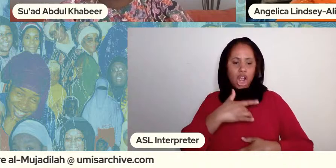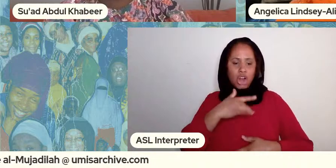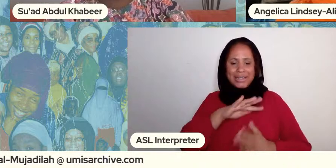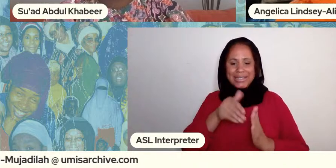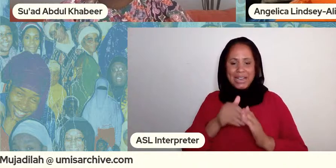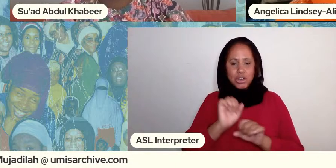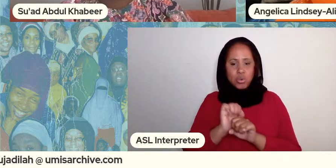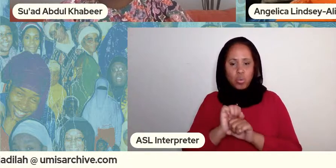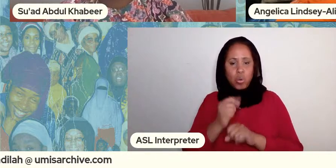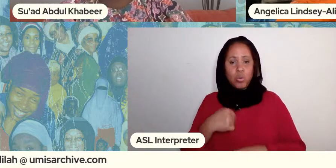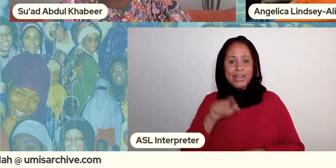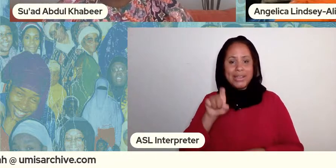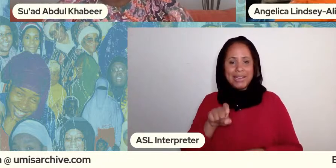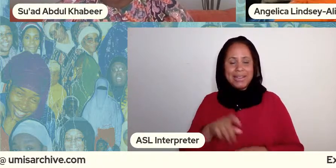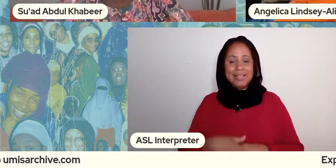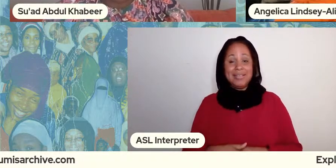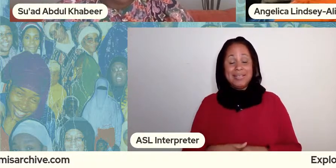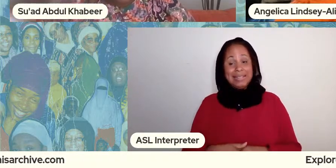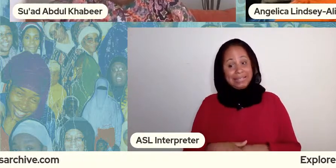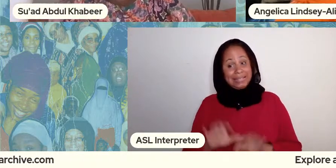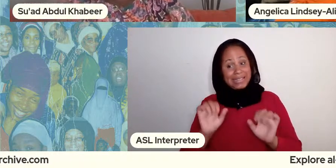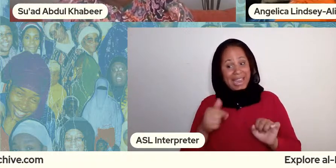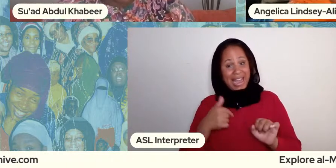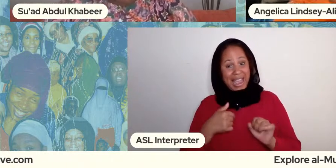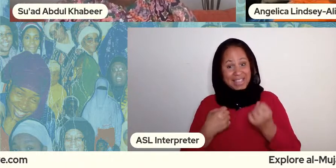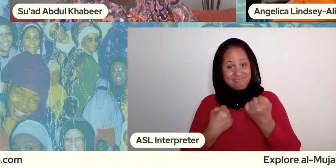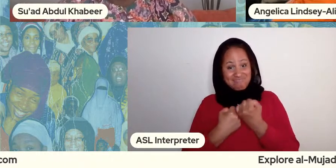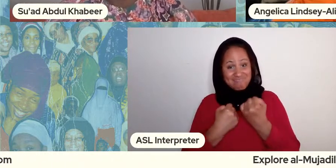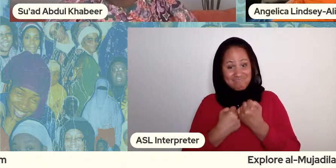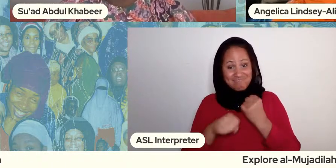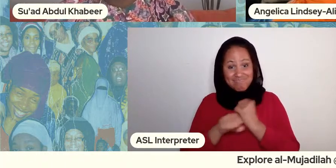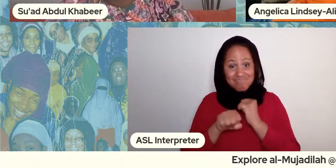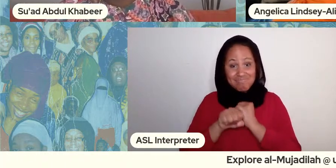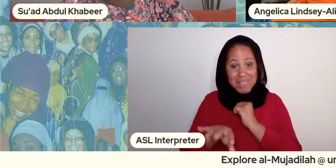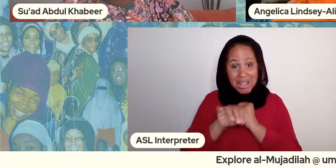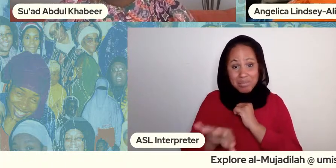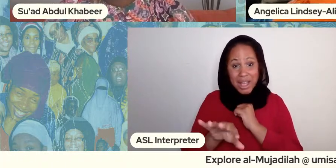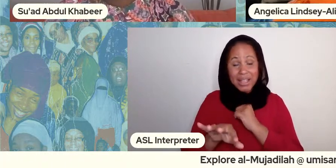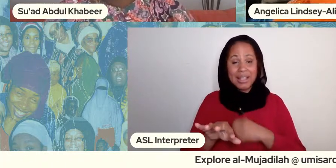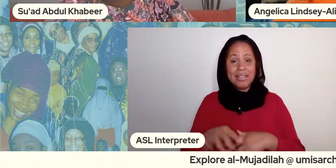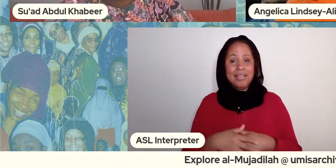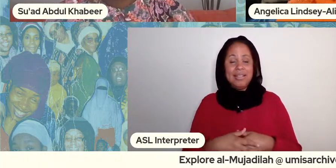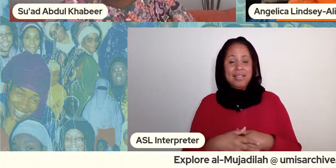do like a shameless plug i do have a class um pilgrimage of the soul i think you were a